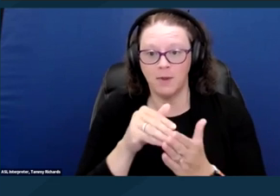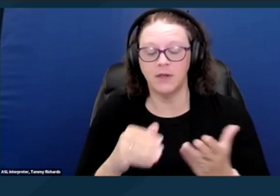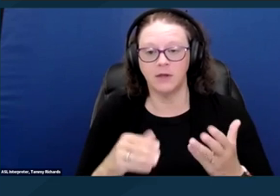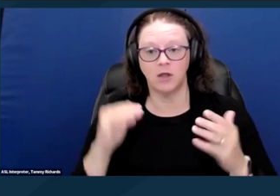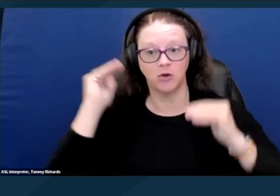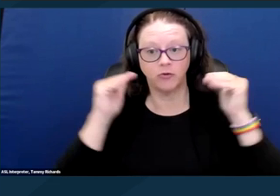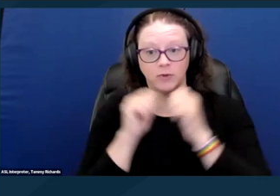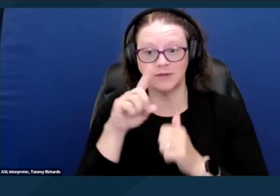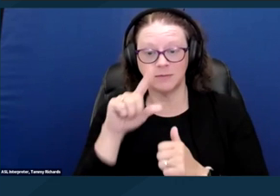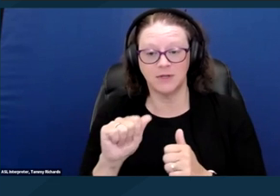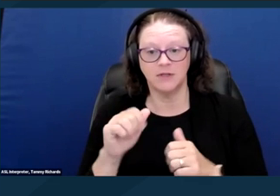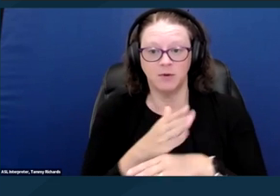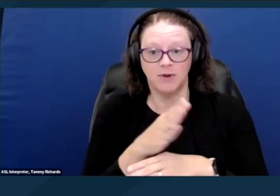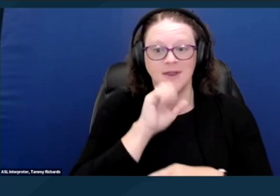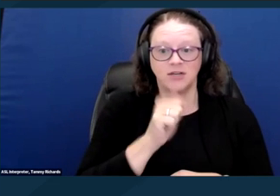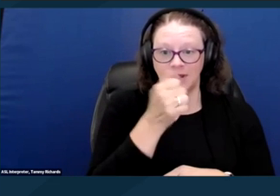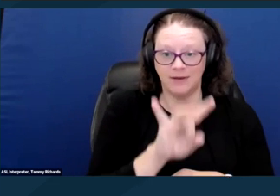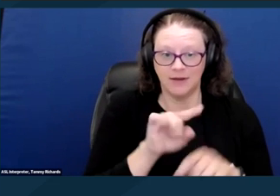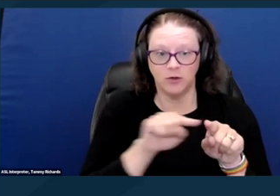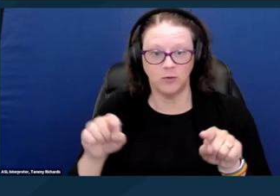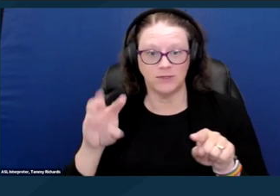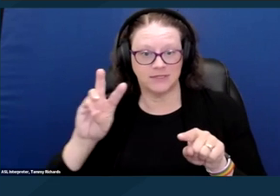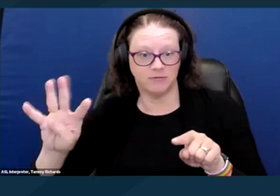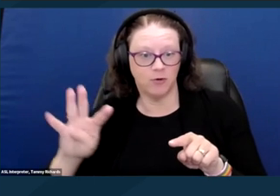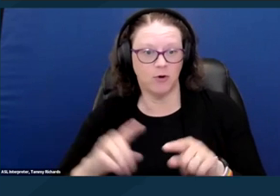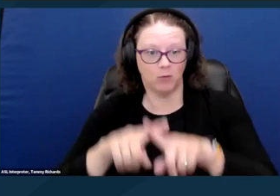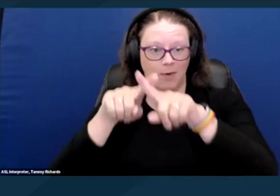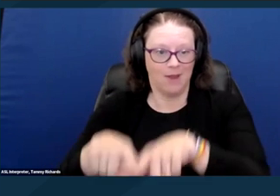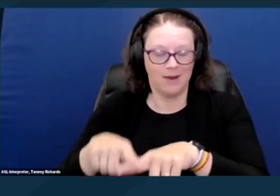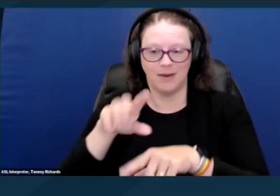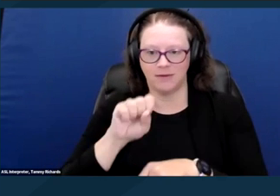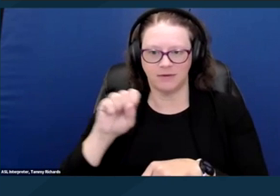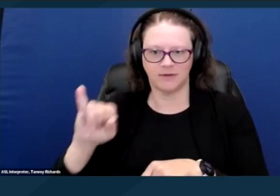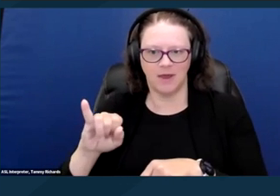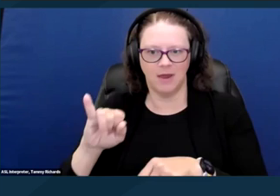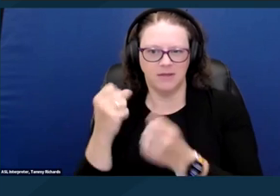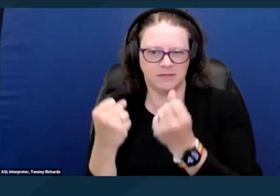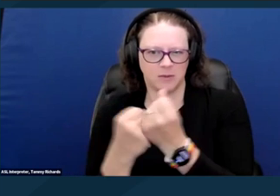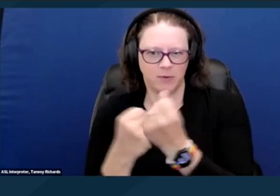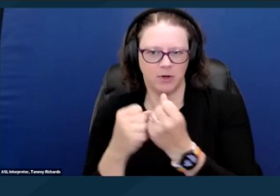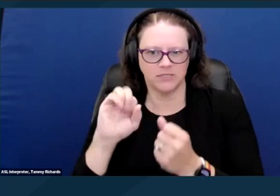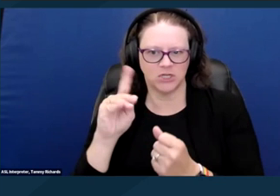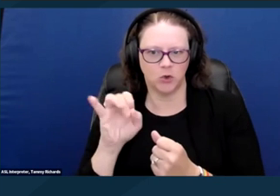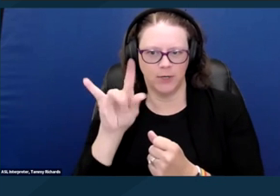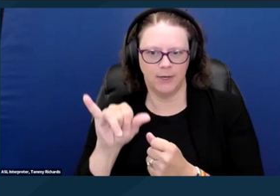rely on Supplemental Security Income or SSI benefits to meet their basic needs.